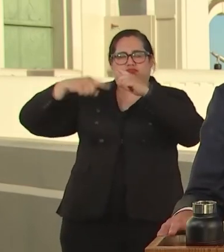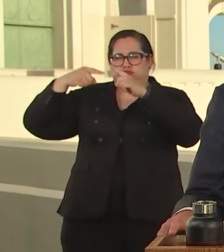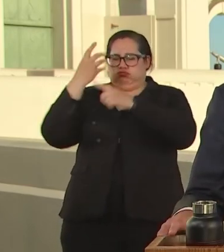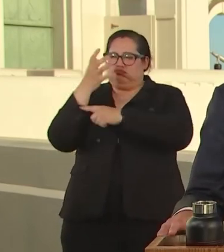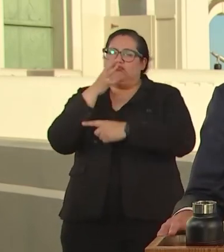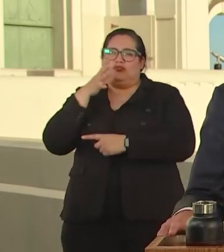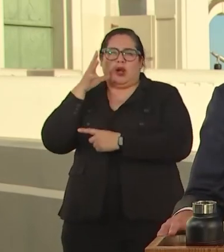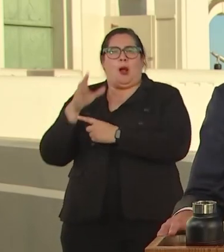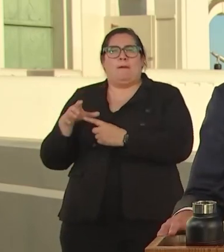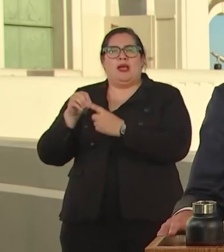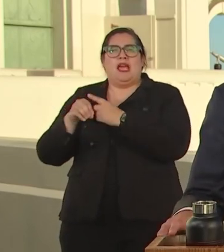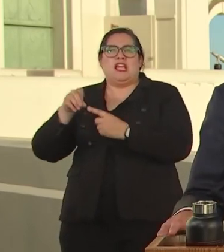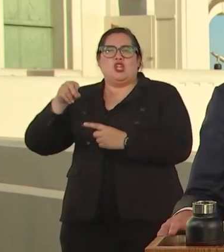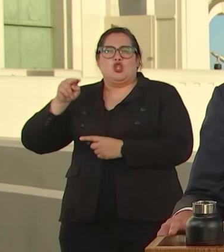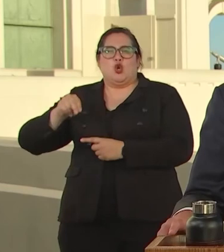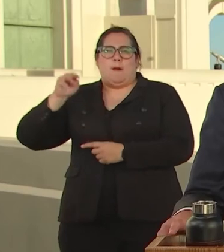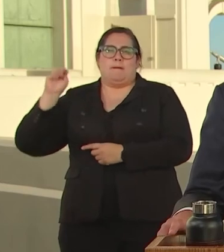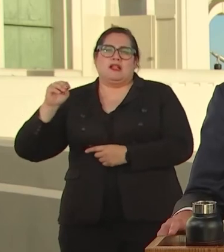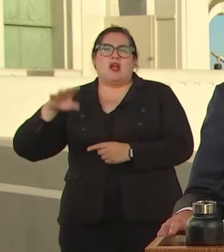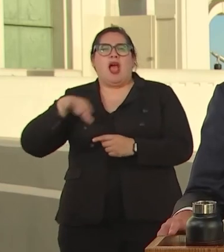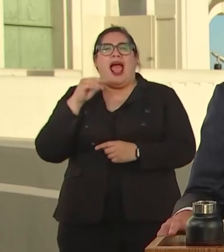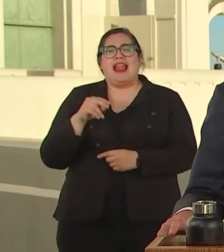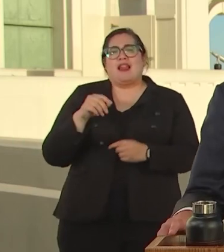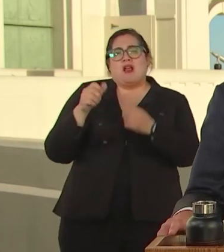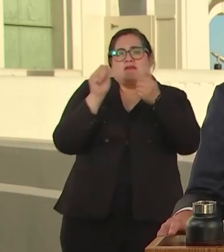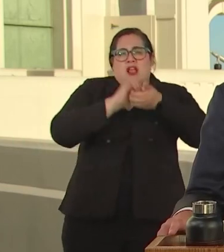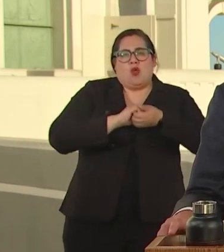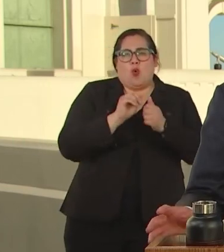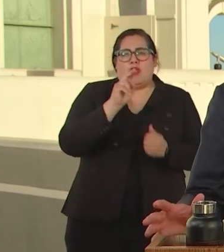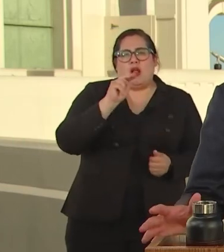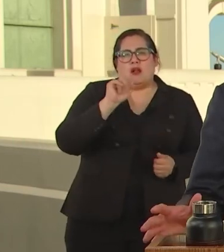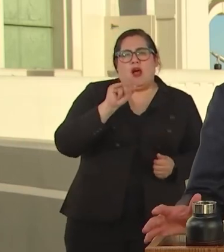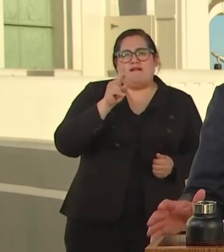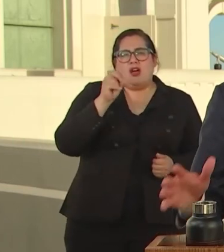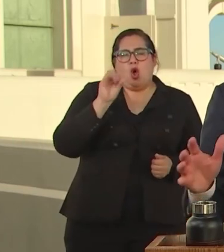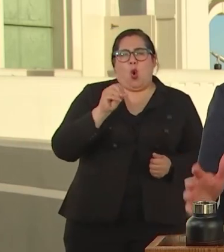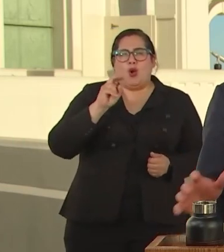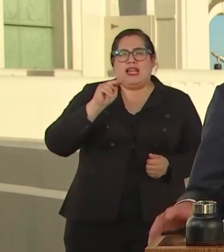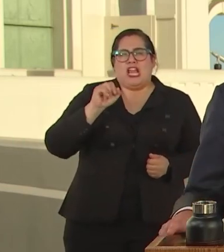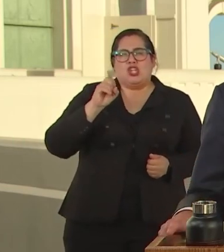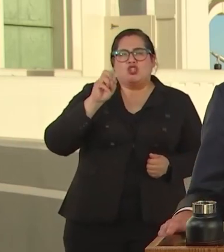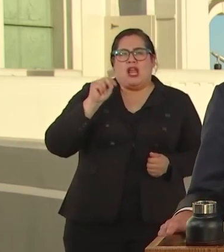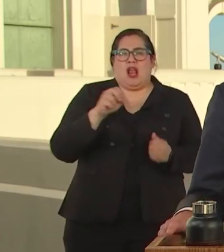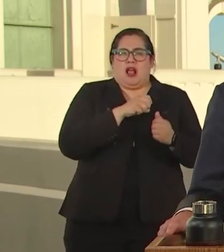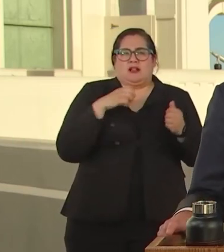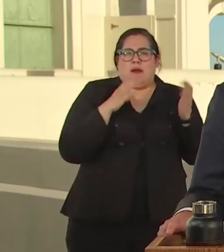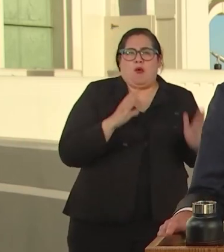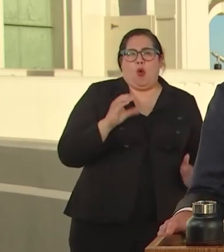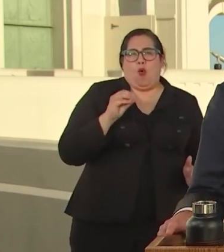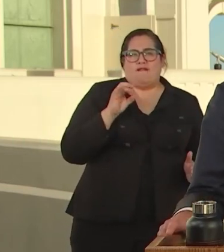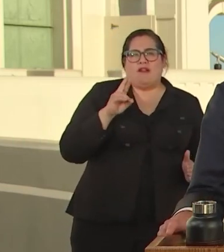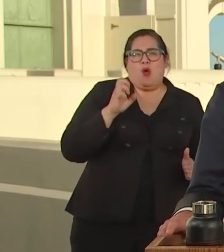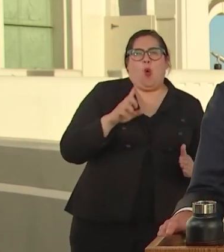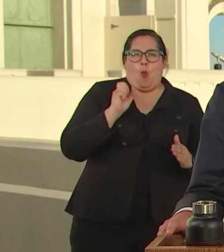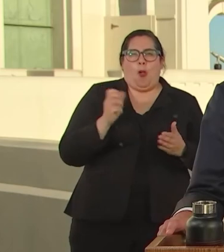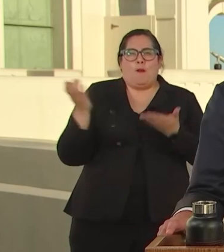AND WE'LL BRING ZERO EMISSIONS GREEN HYDROGEN AT OUR MASSIVE